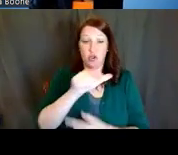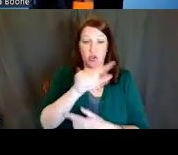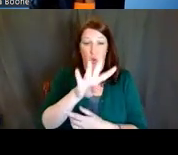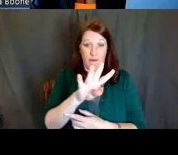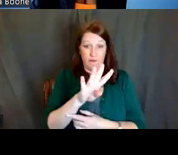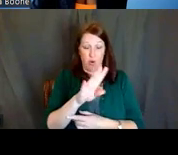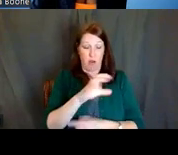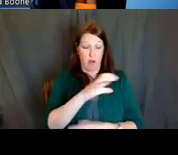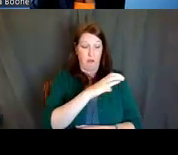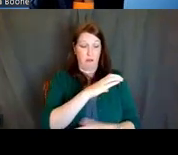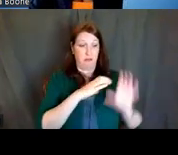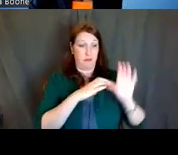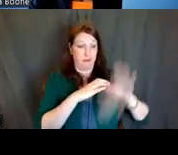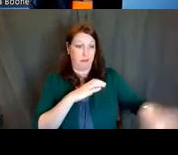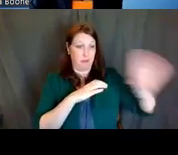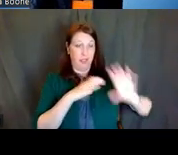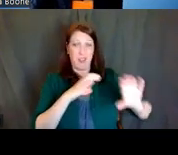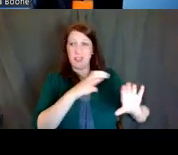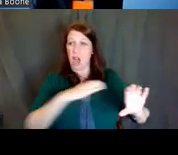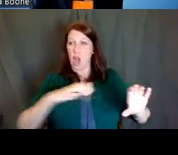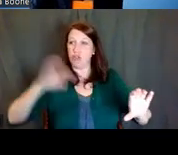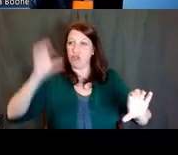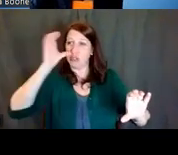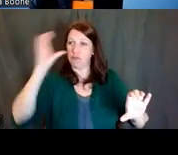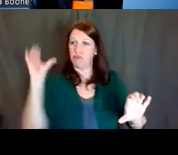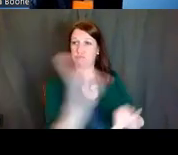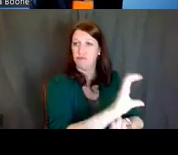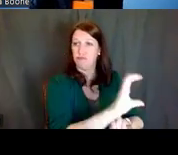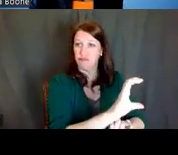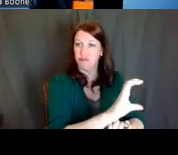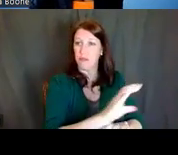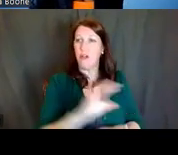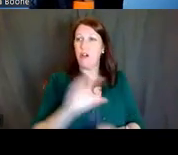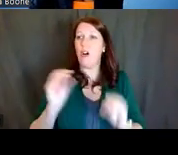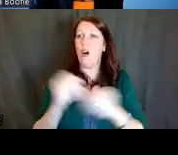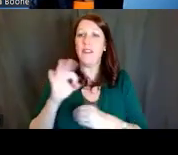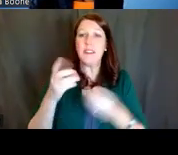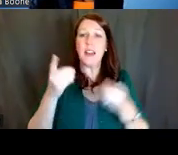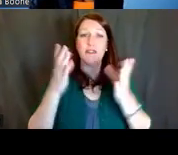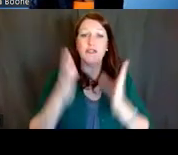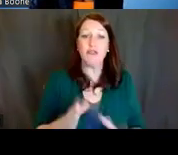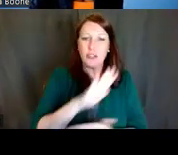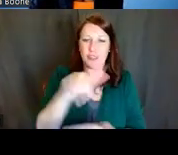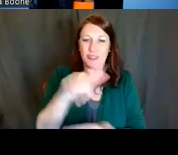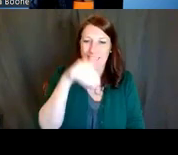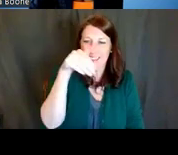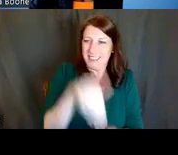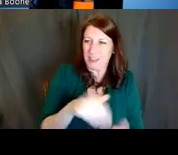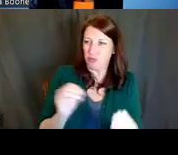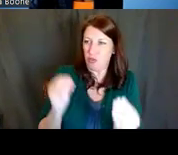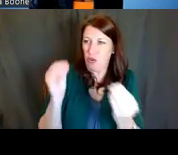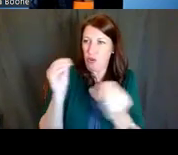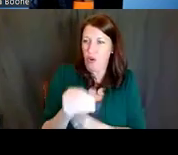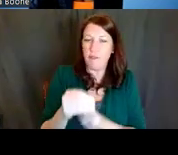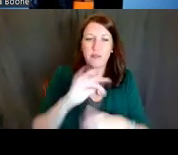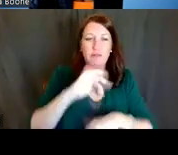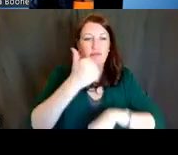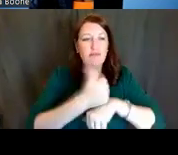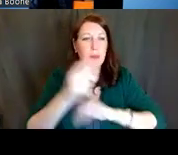to administer research programs. The Office of the Director is the central office responsible for setting policy for NIH,